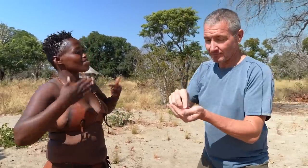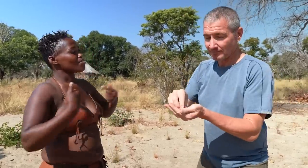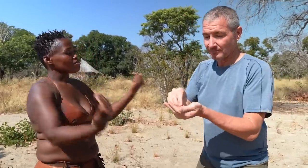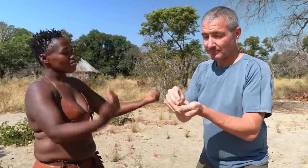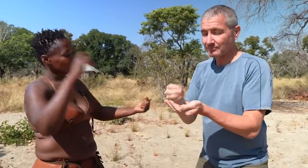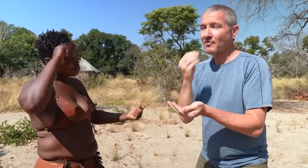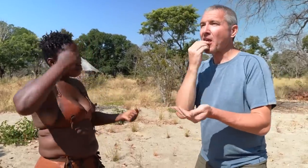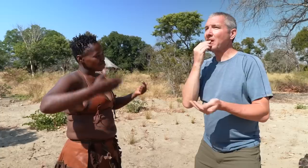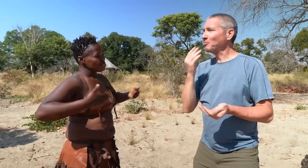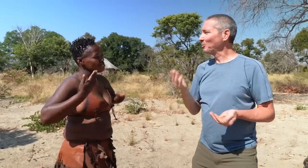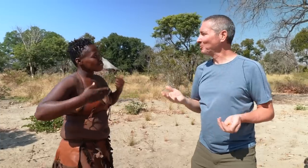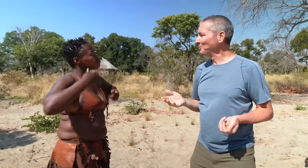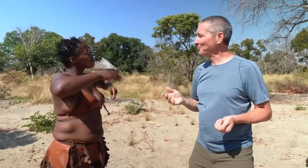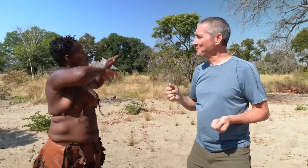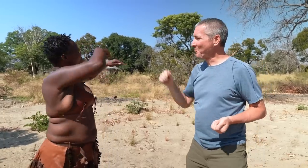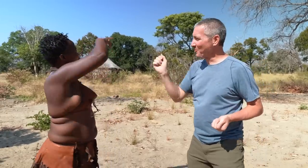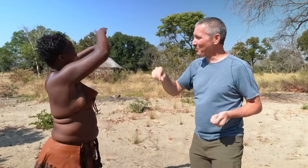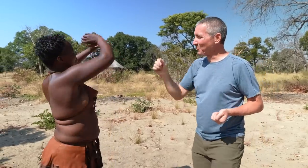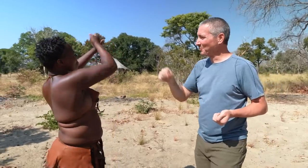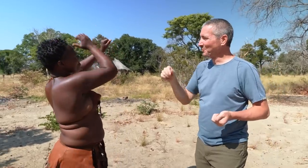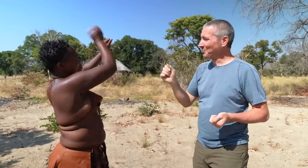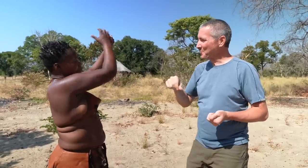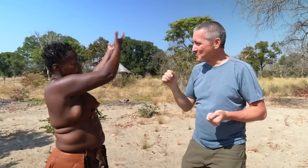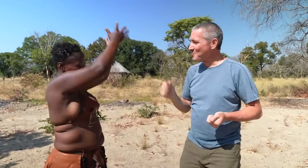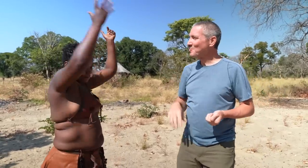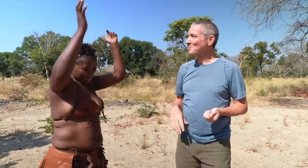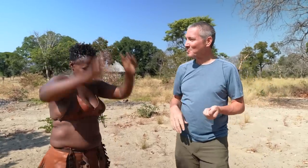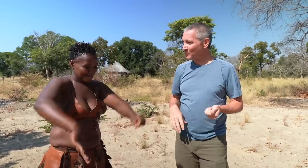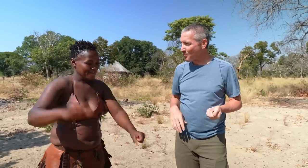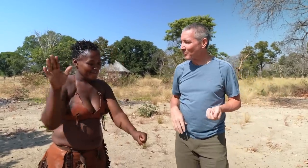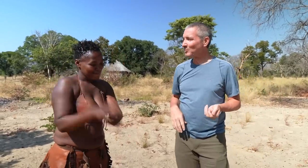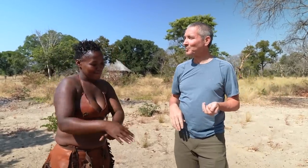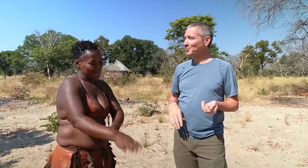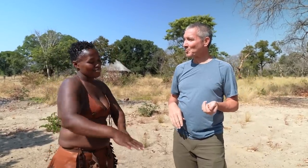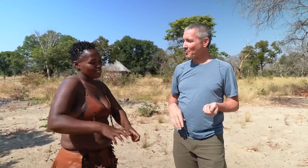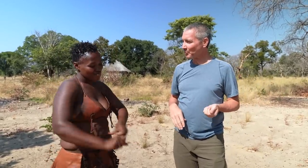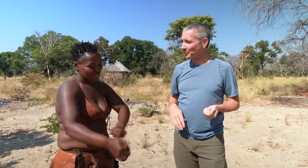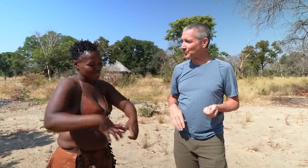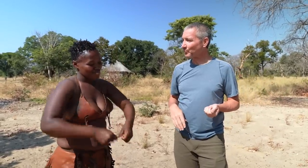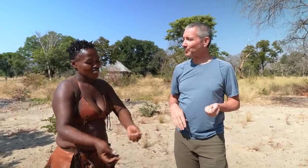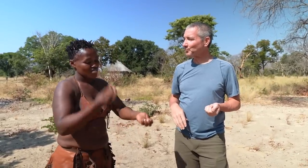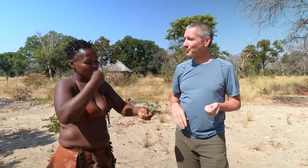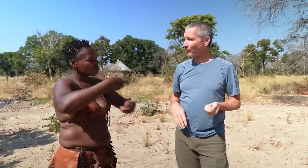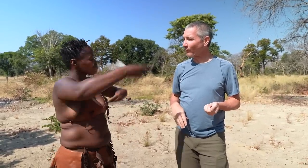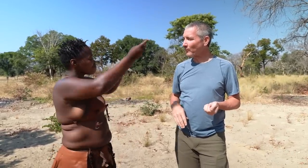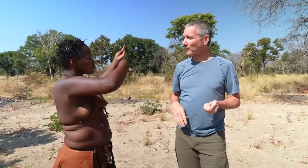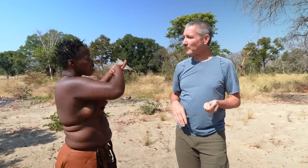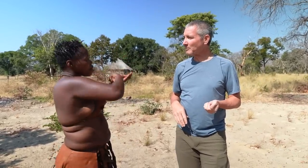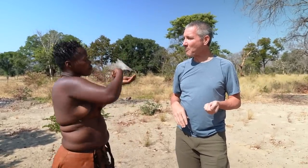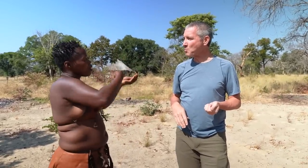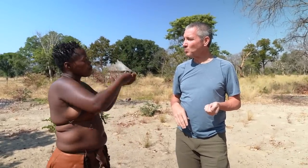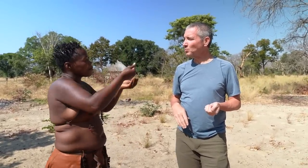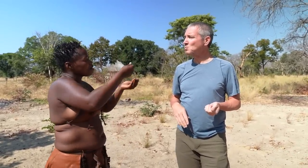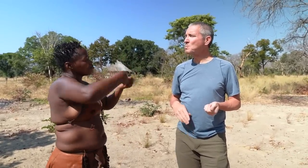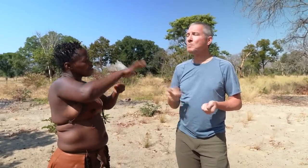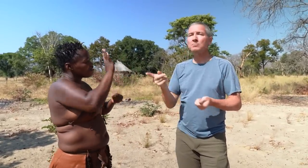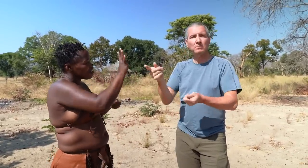It’s great when we have enough to gather in batches so we can sell them.